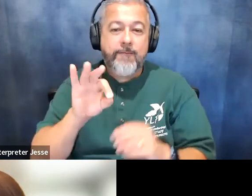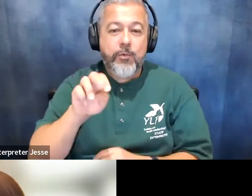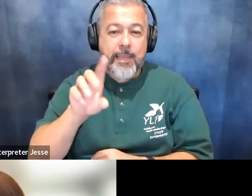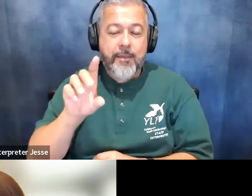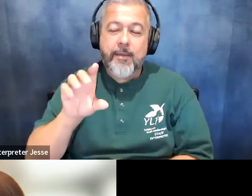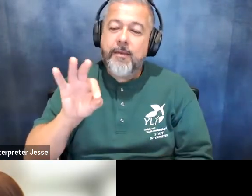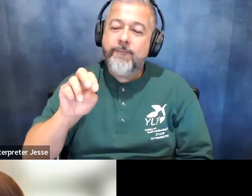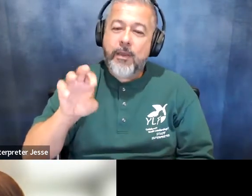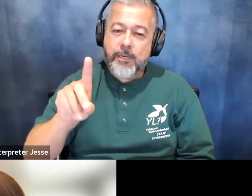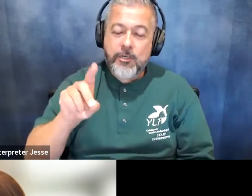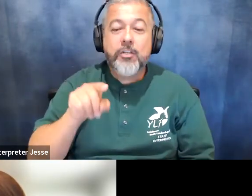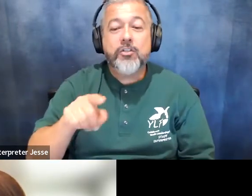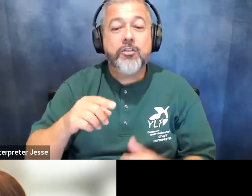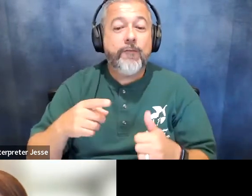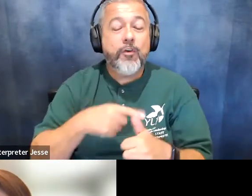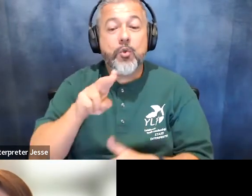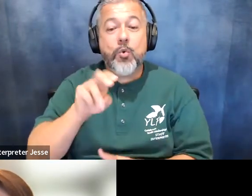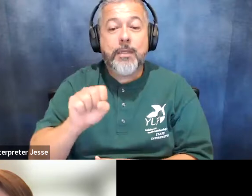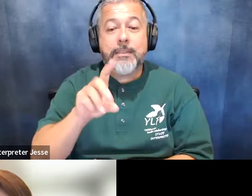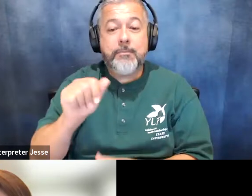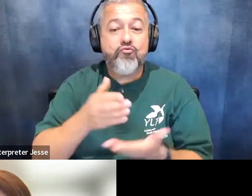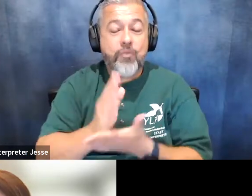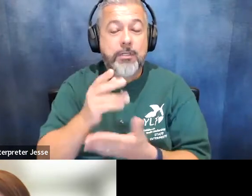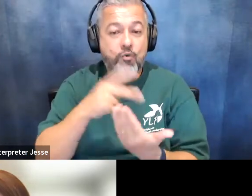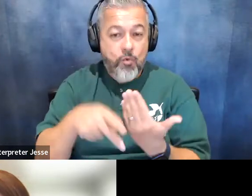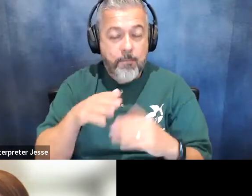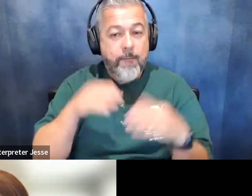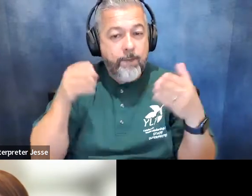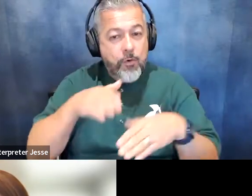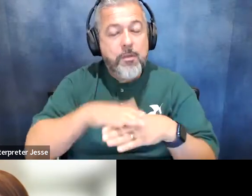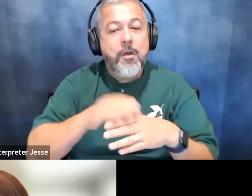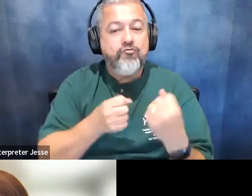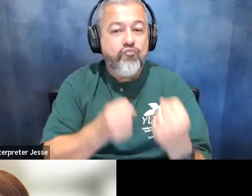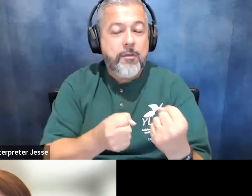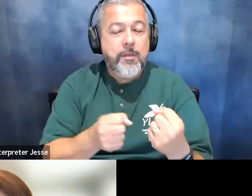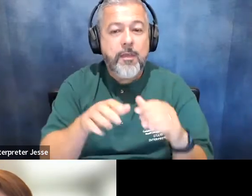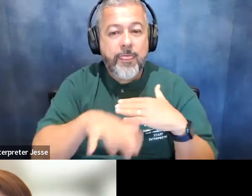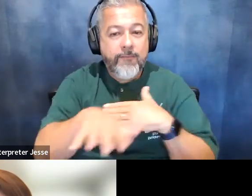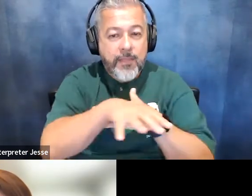u.s disability rights program which is focused on strengthening the field building a pipeline of